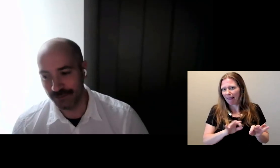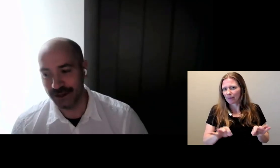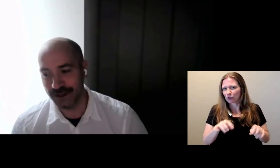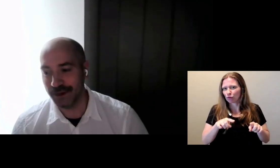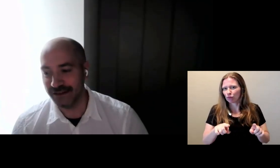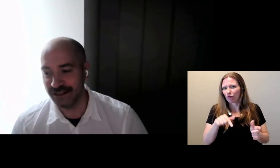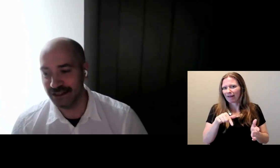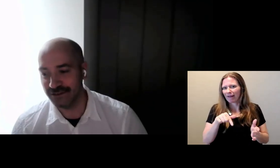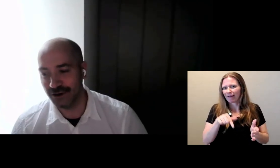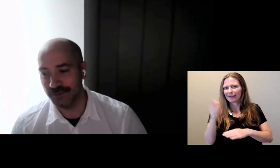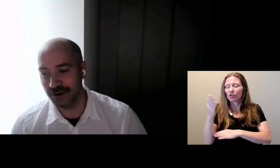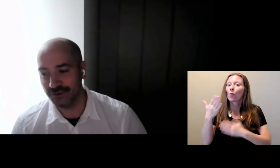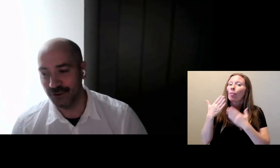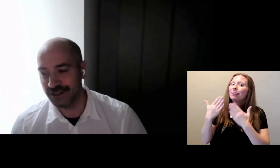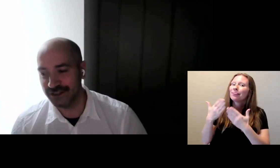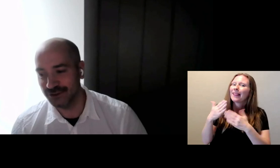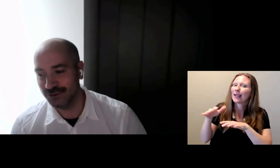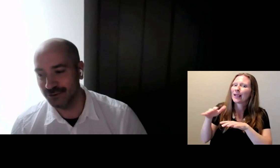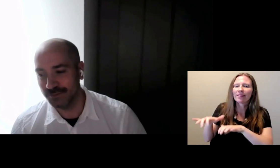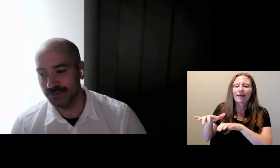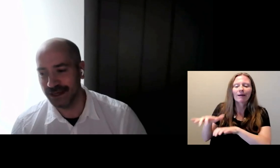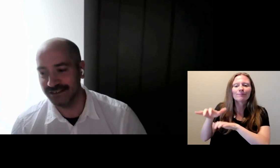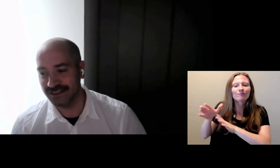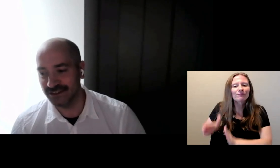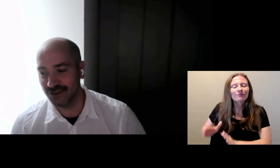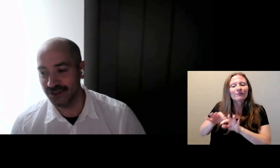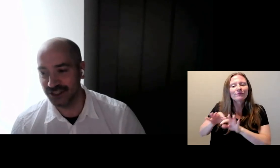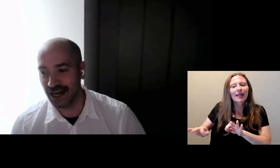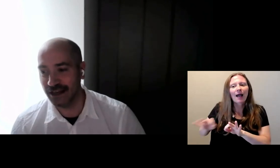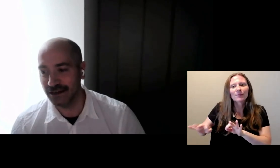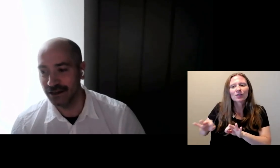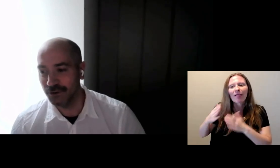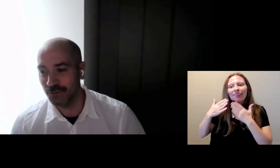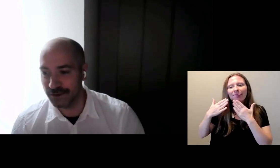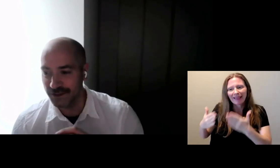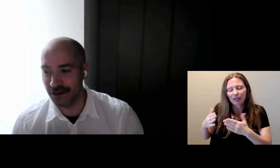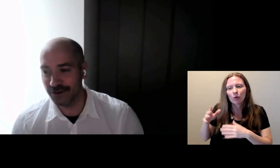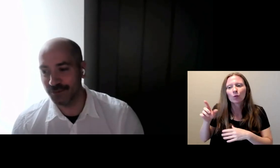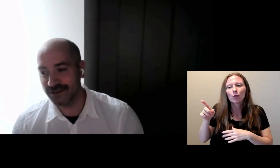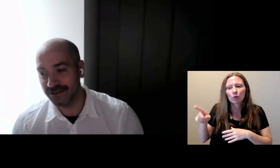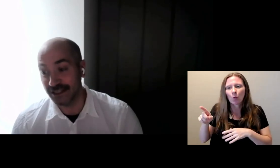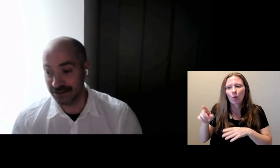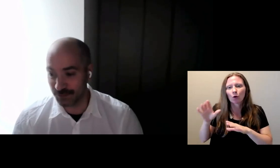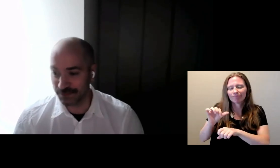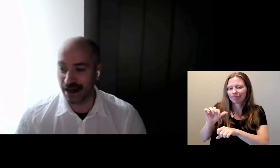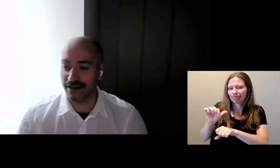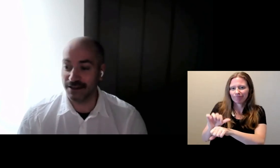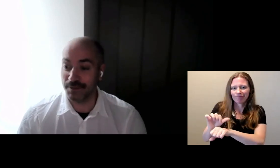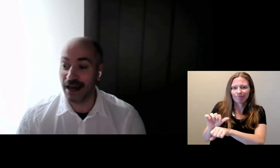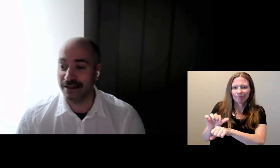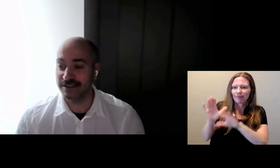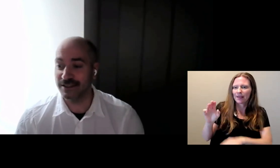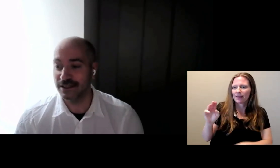They were amazing. So I'm also going to paste into the chat one of the other presentations we've had in the